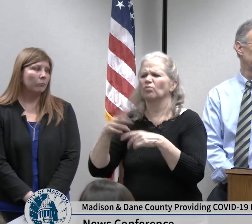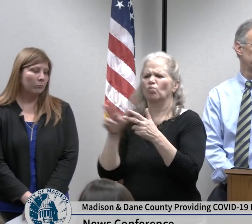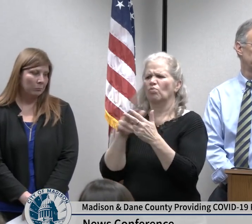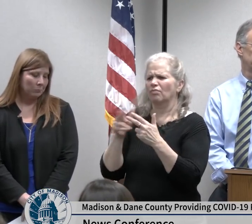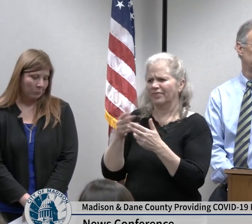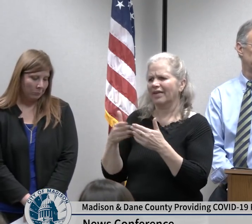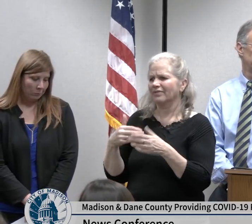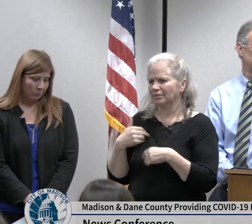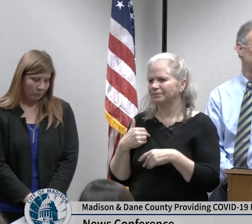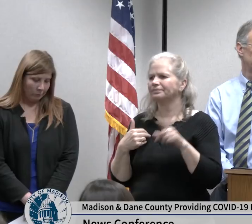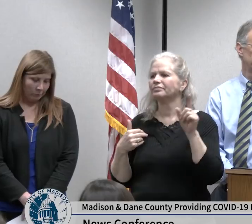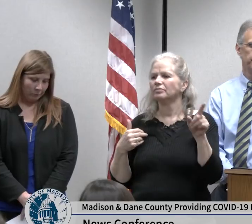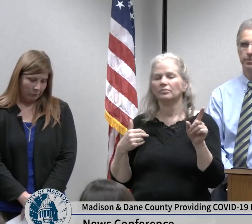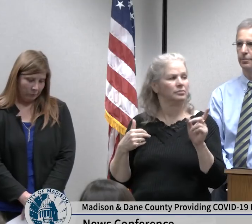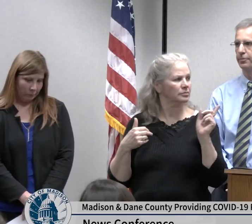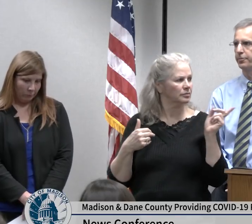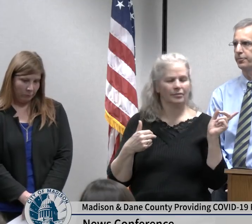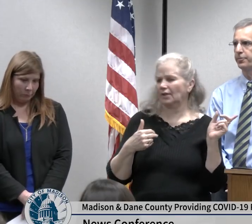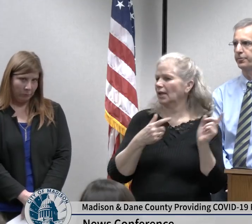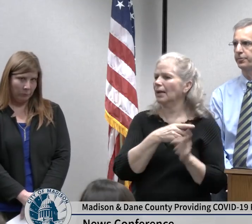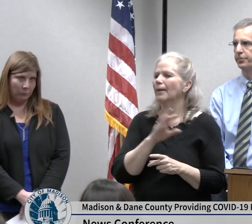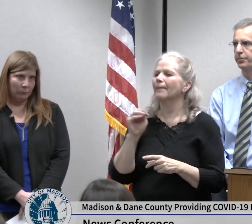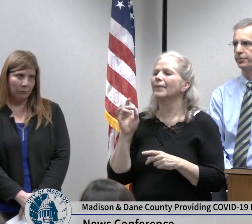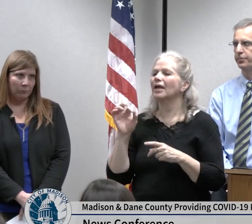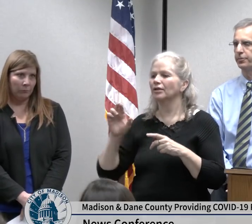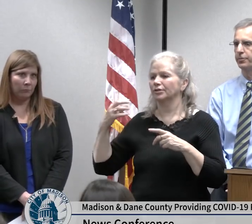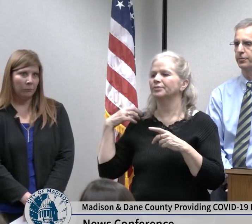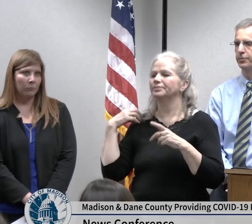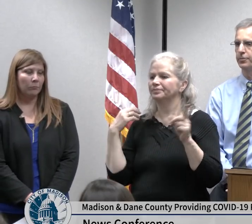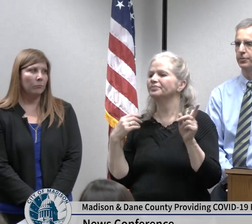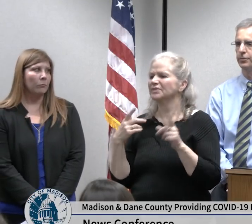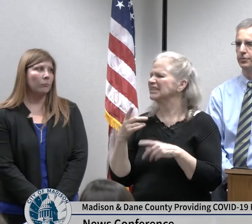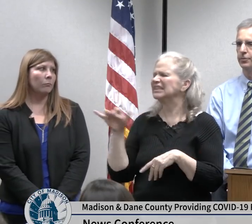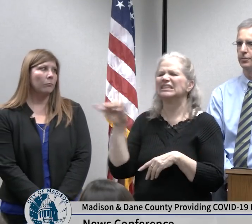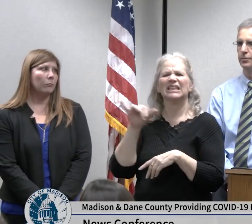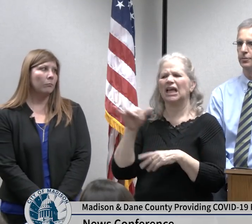city employees and but again our first priority is to make it possible for as